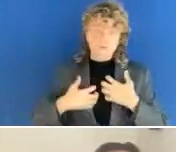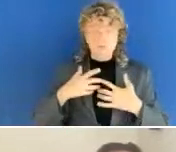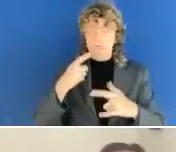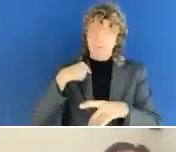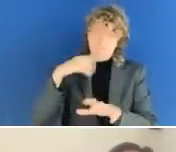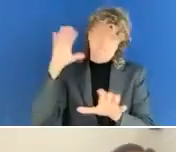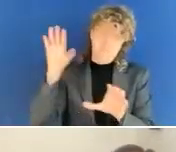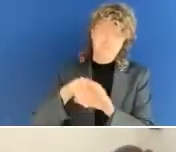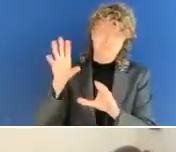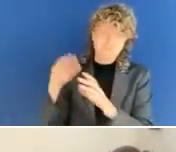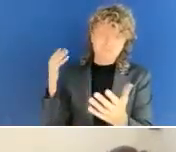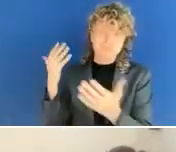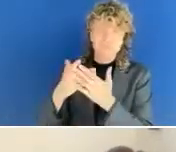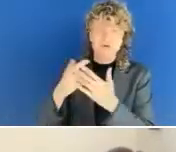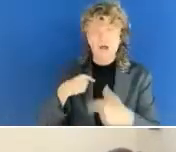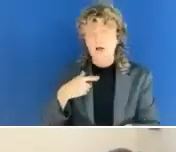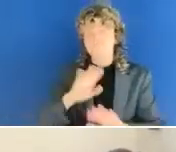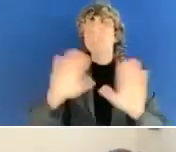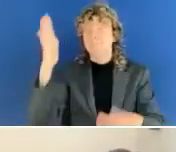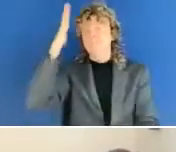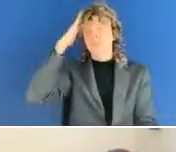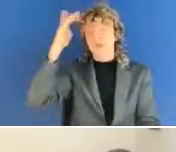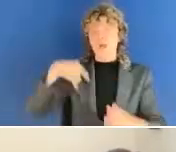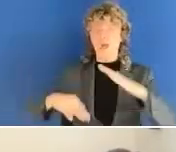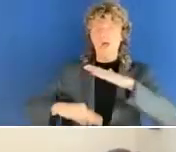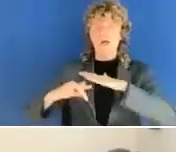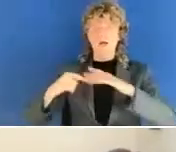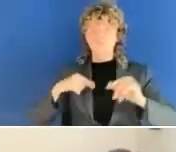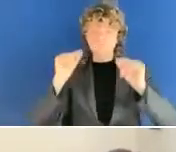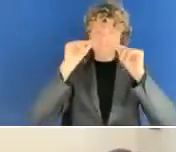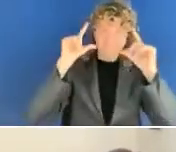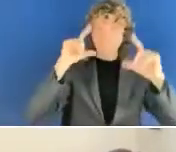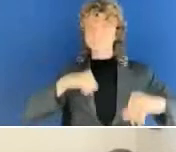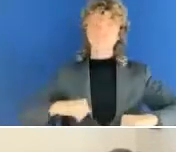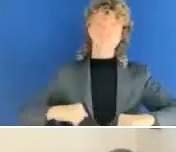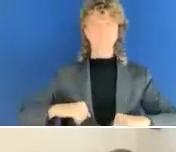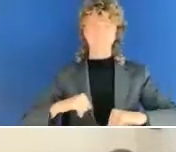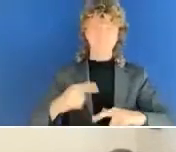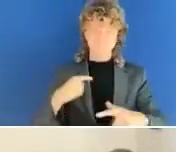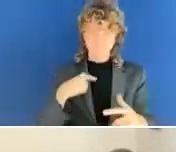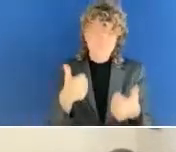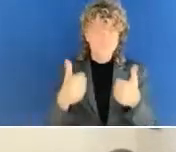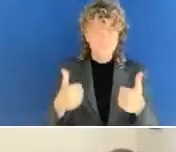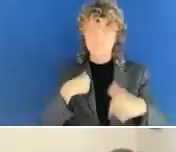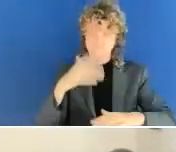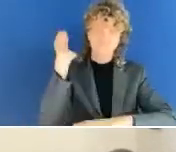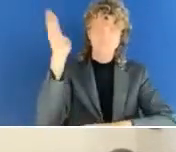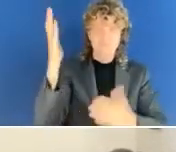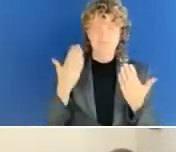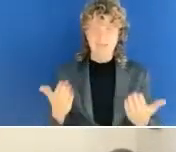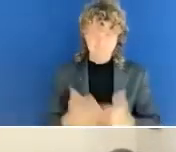So before it was in place, my colleagues felt that digital accessibility was a low priority